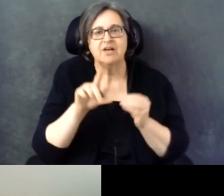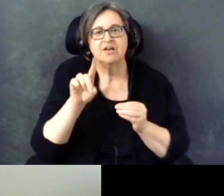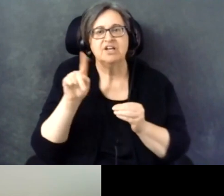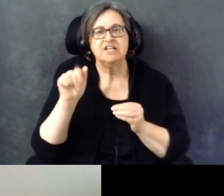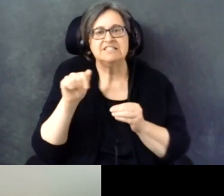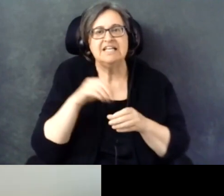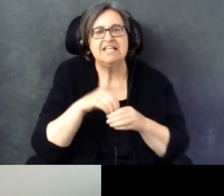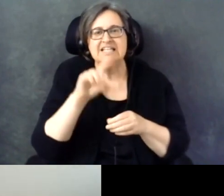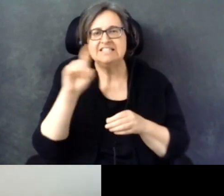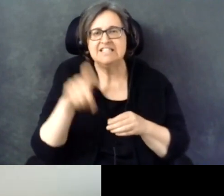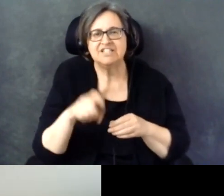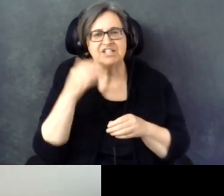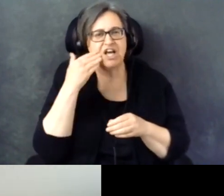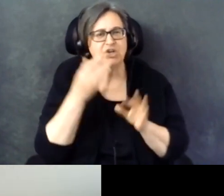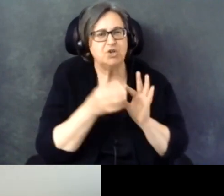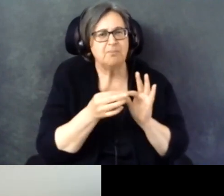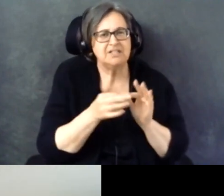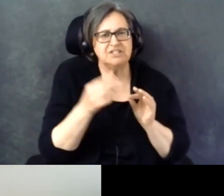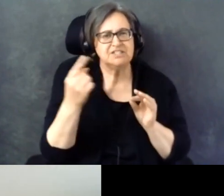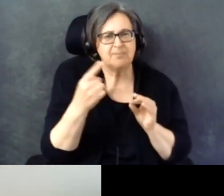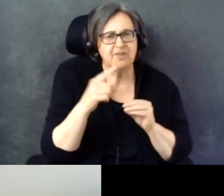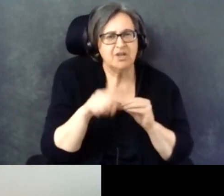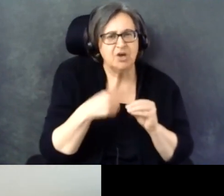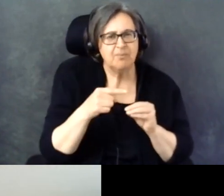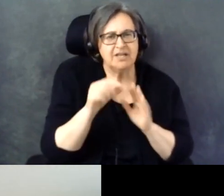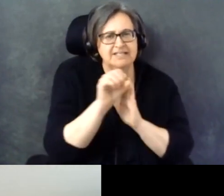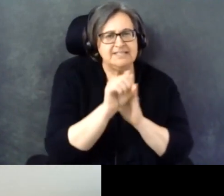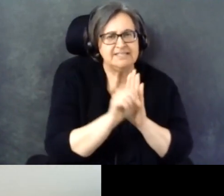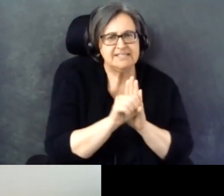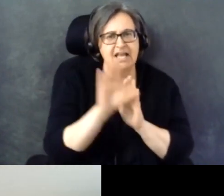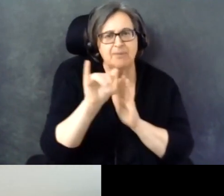And I know you mentioned something about the state-by-state data and swing states.